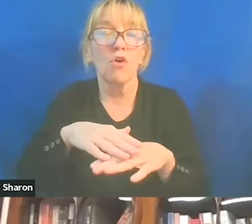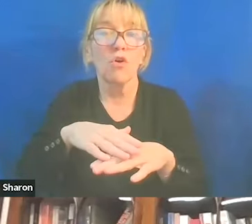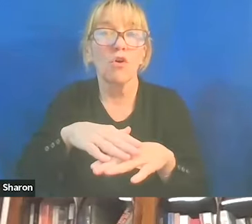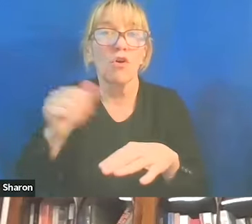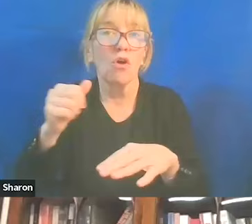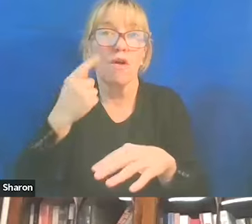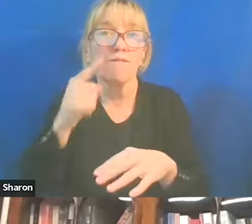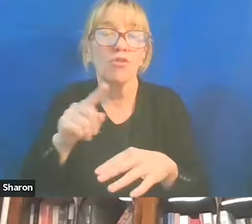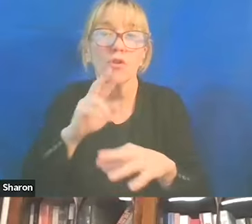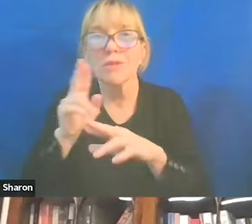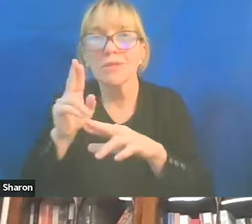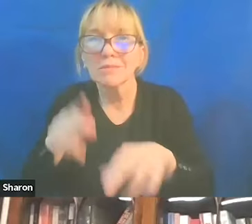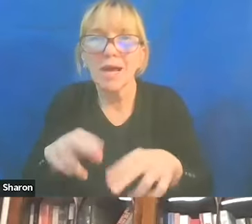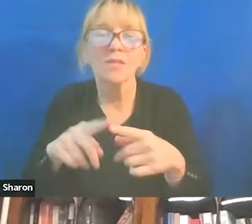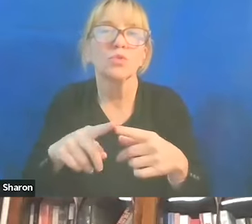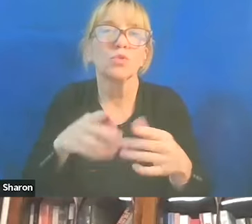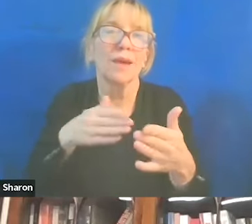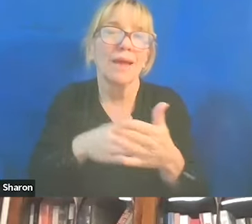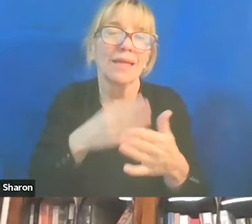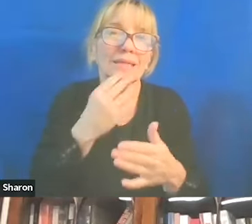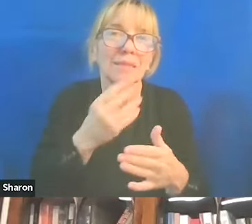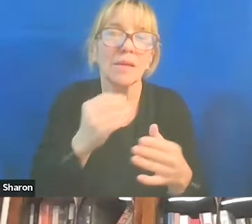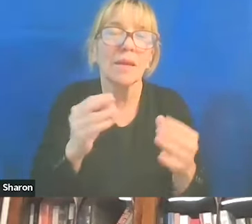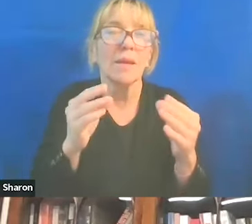you know, the response to anti-Semitism being more education.